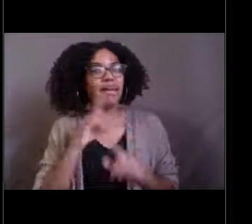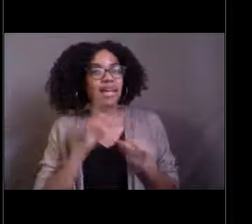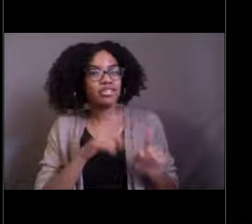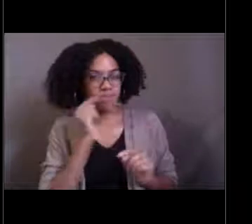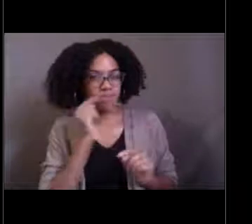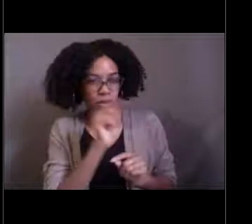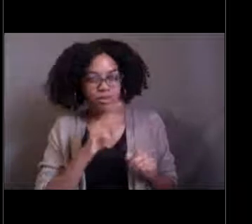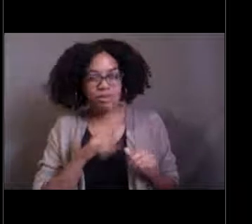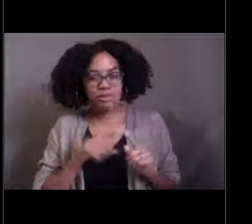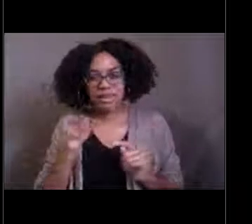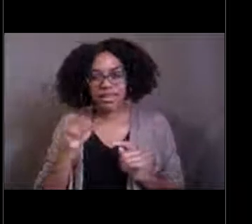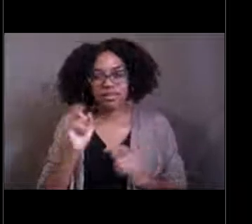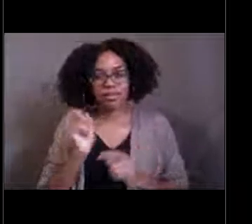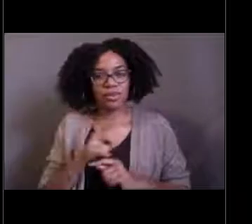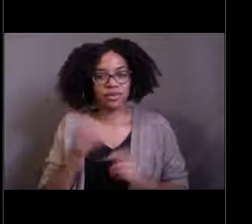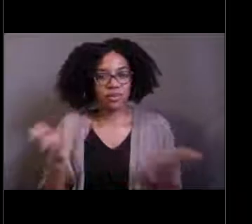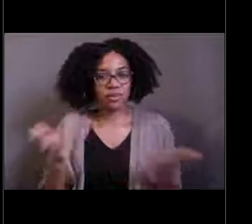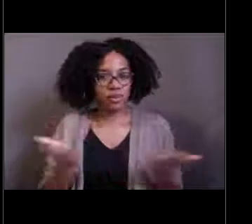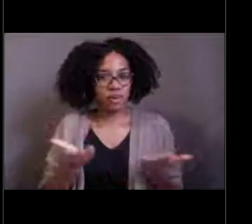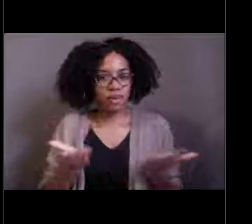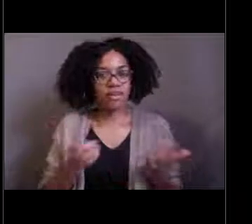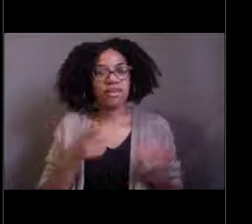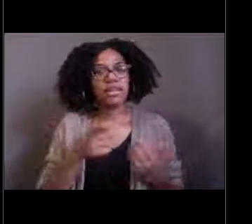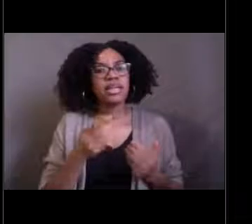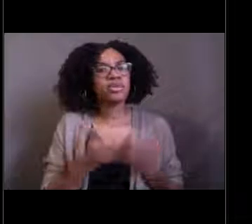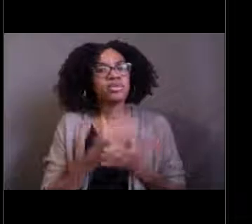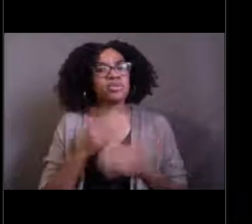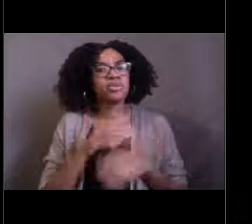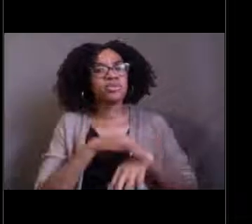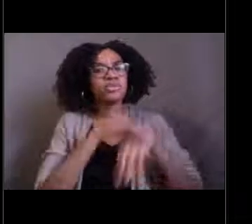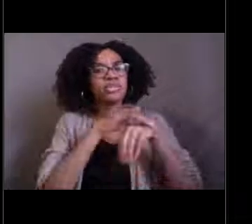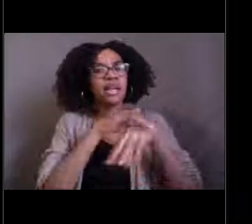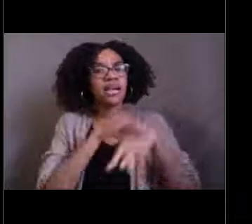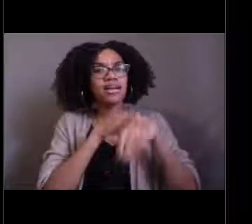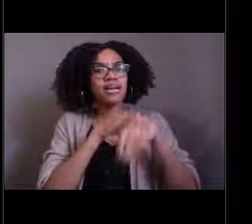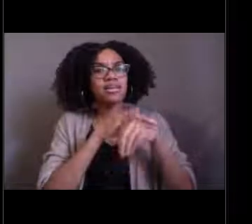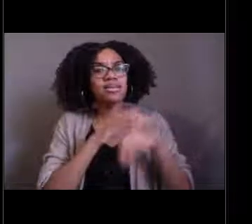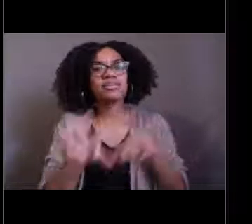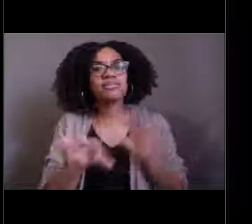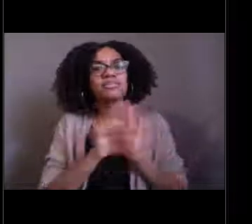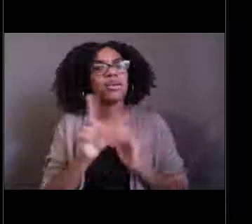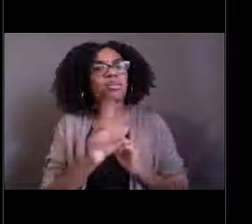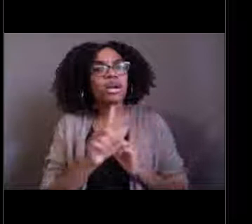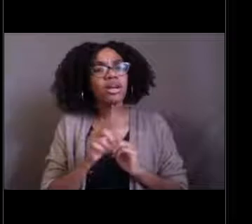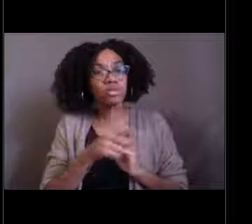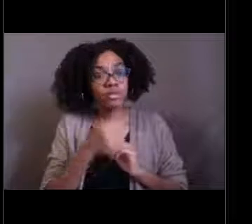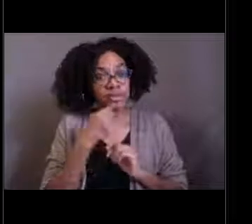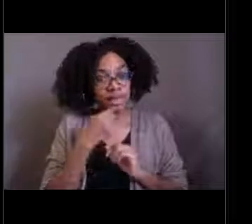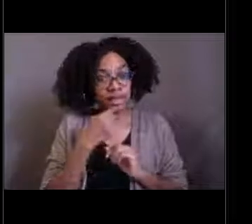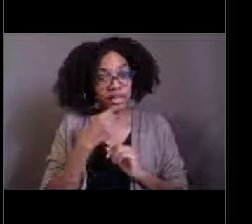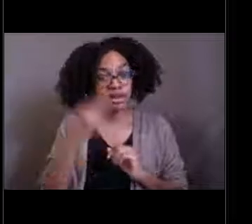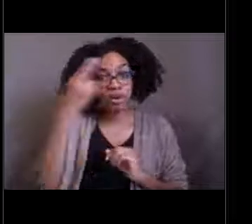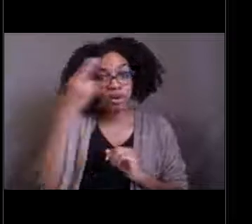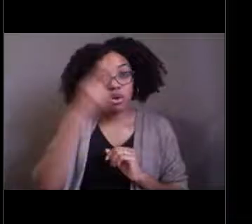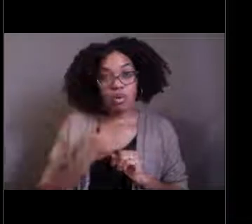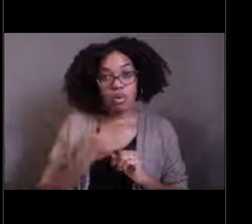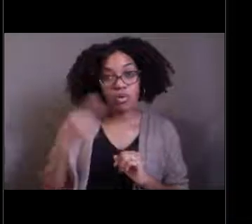Someone was asking where this new species was found and you found it off the coast of Hawaii. Is that correct?